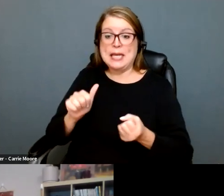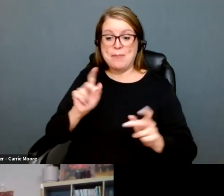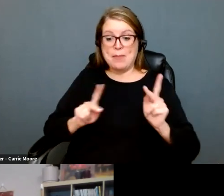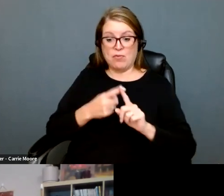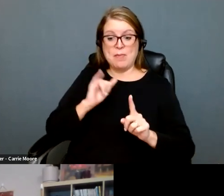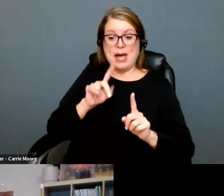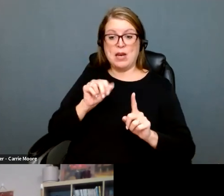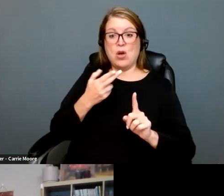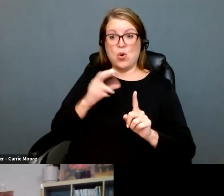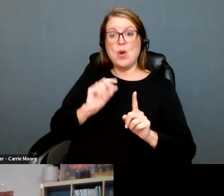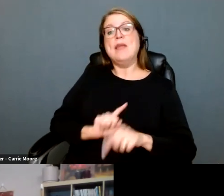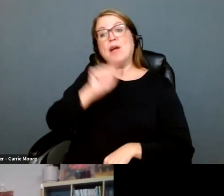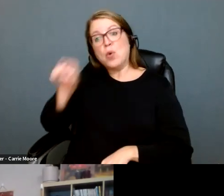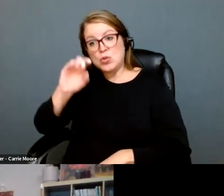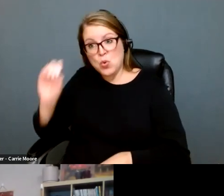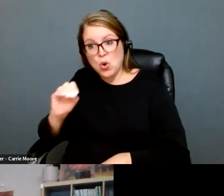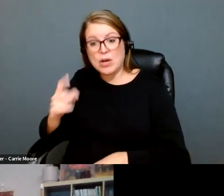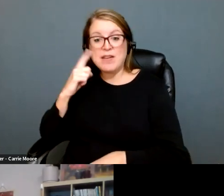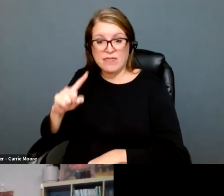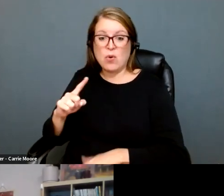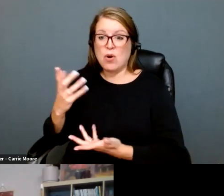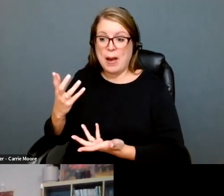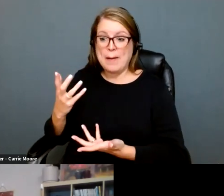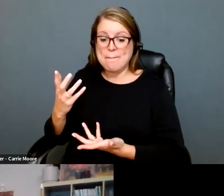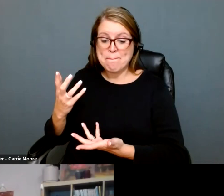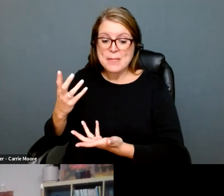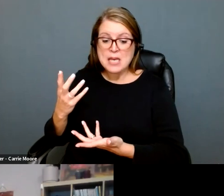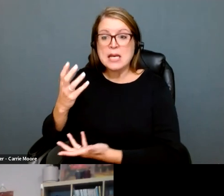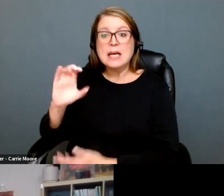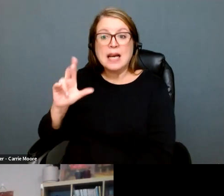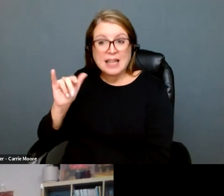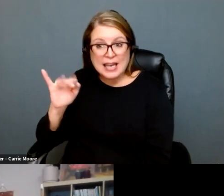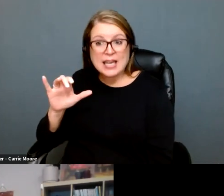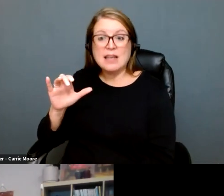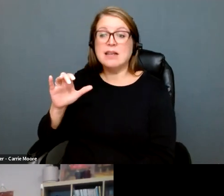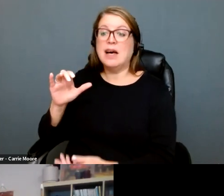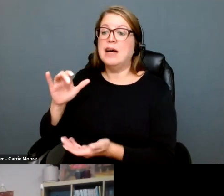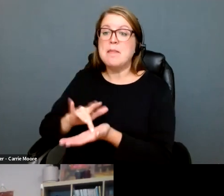emotional and logistical support to Idahoans who are coming across the border to get care and, yeah, I think --